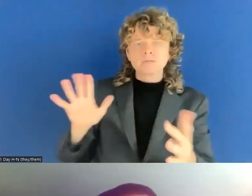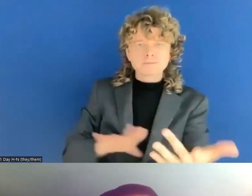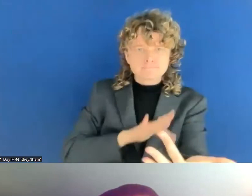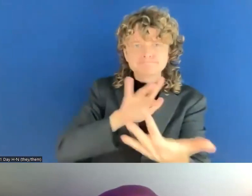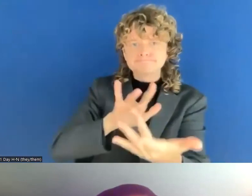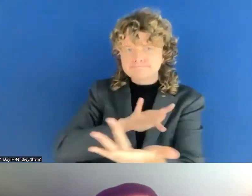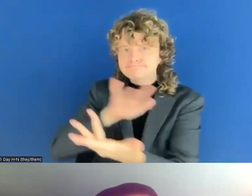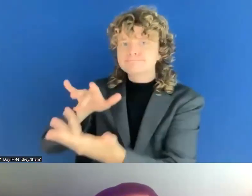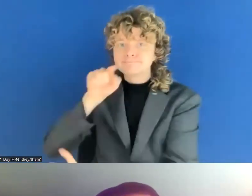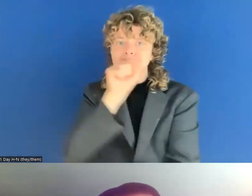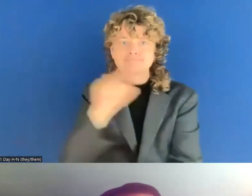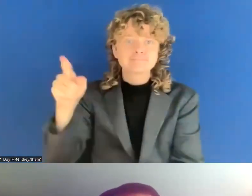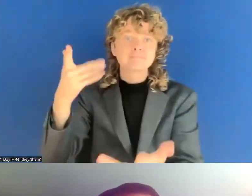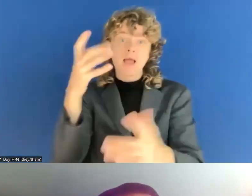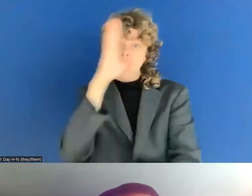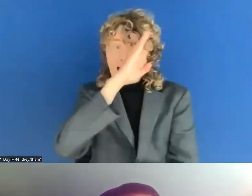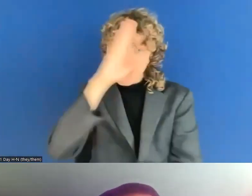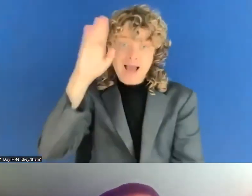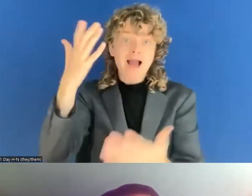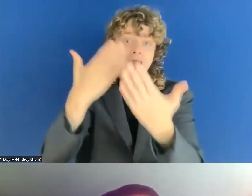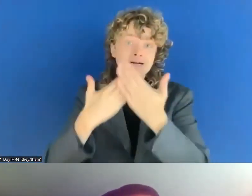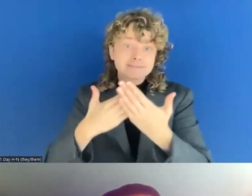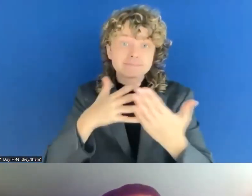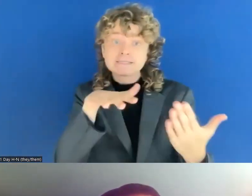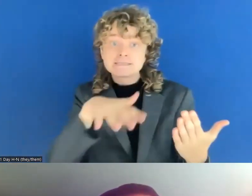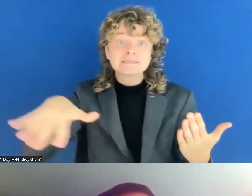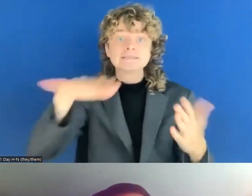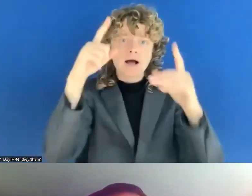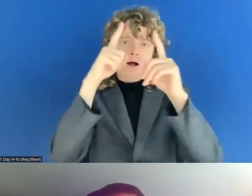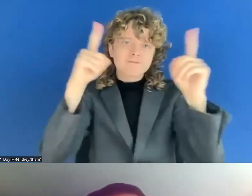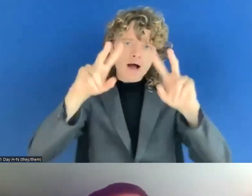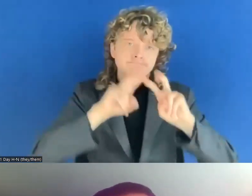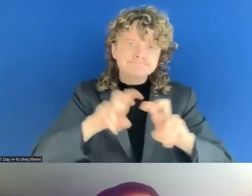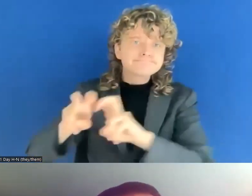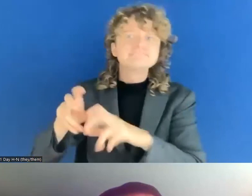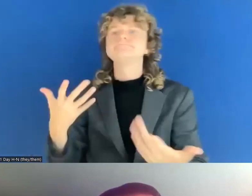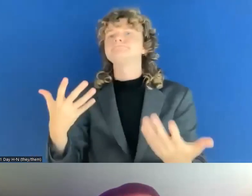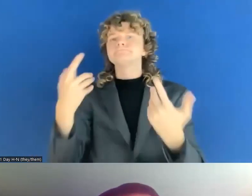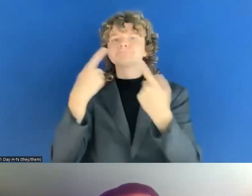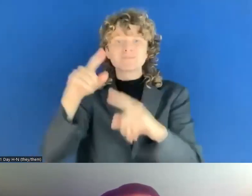ourselves also with the knowledge to be as, you know, as impactful as possible. So it goes